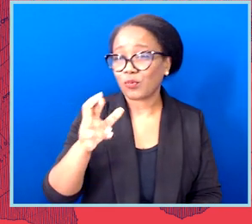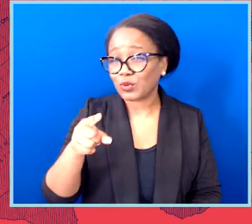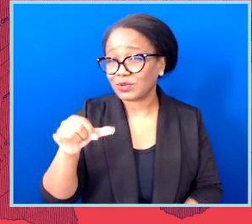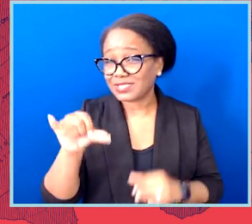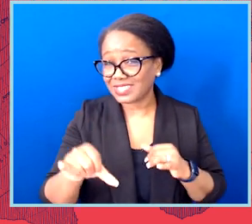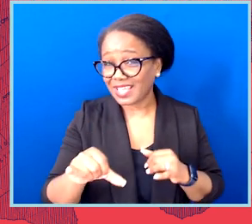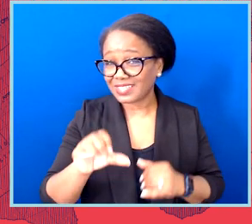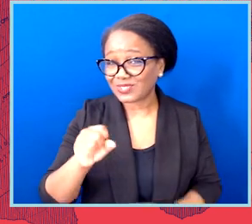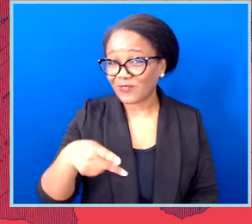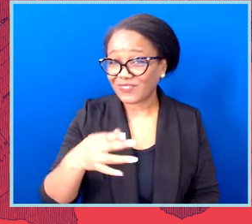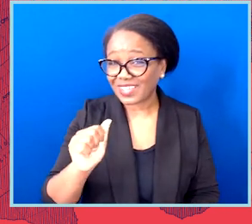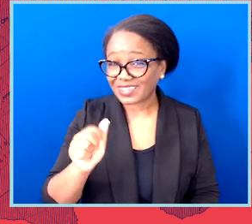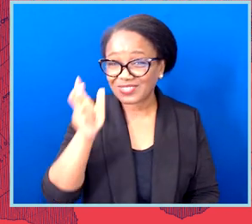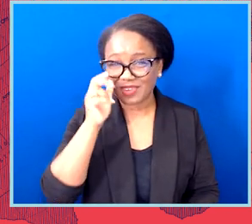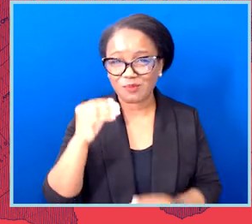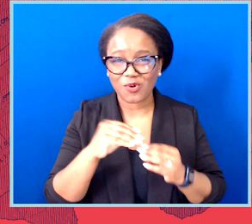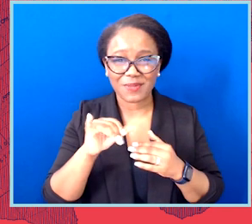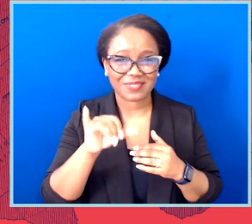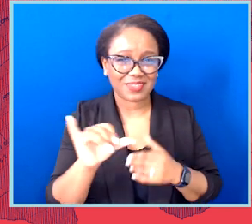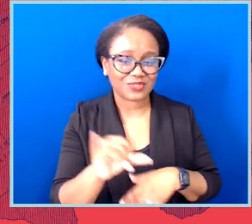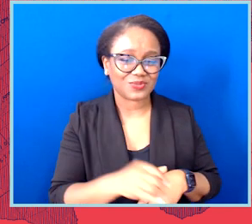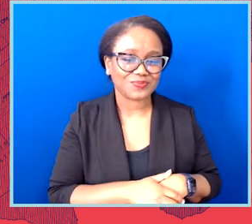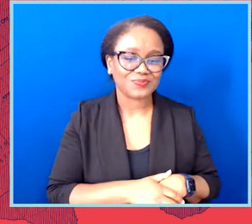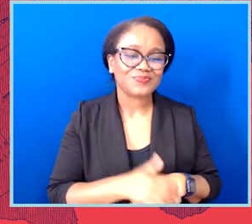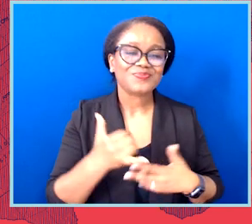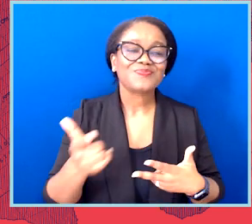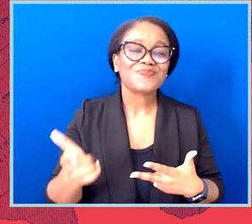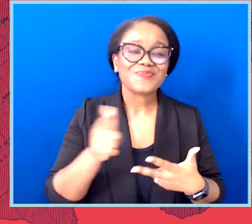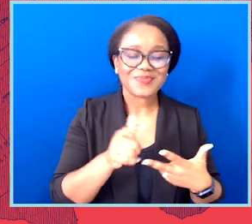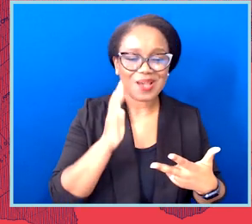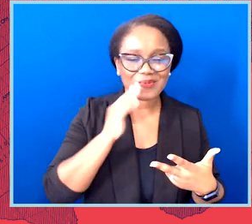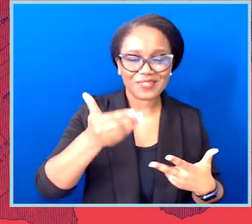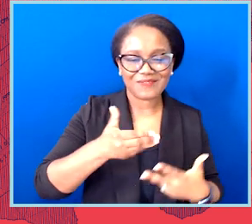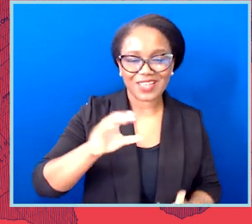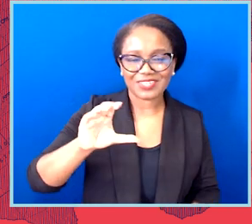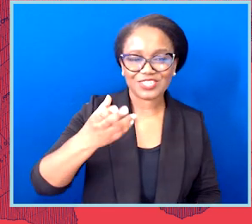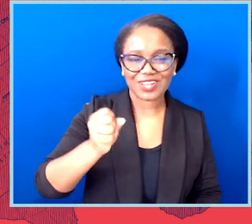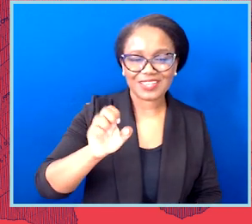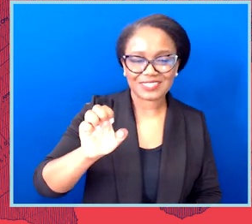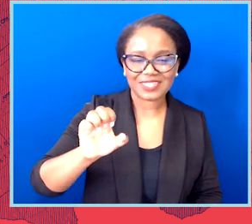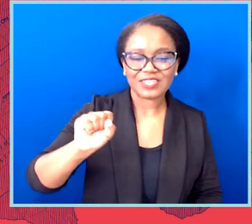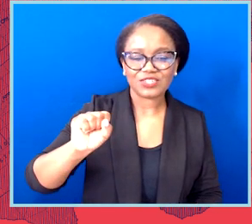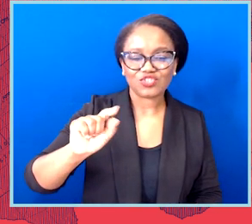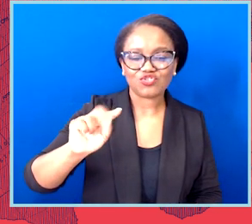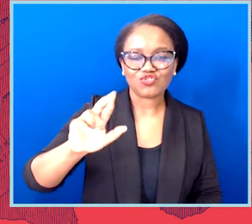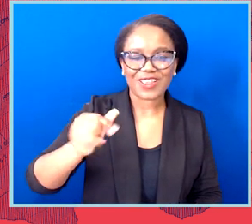So at this point, we're going to bring in Chase Strangio to talk about attacks on transgender people.